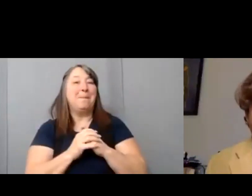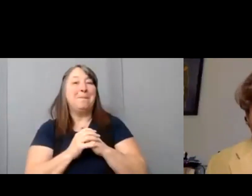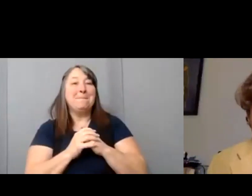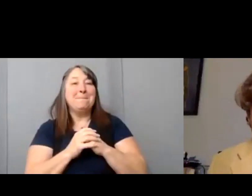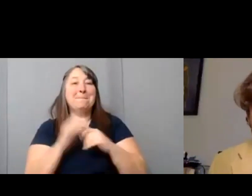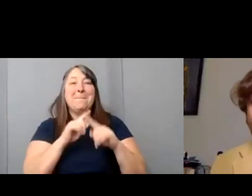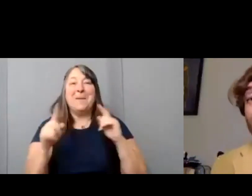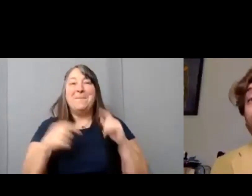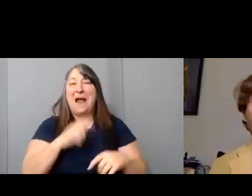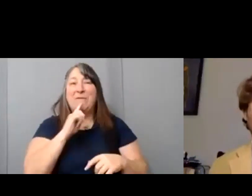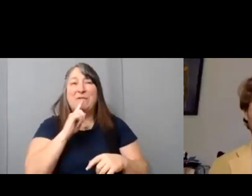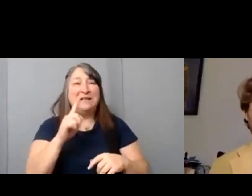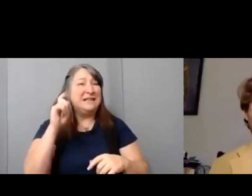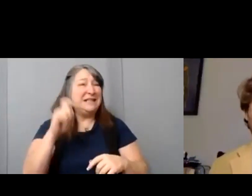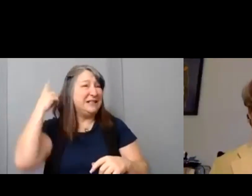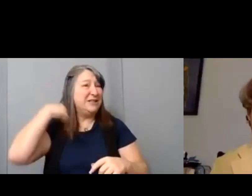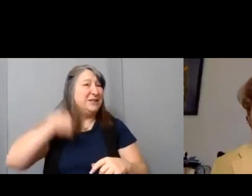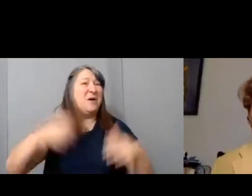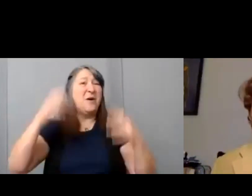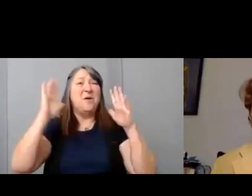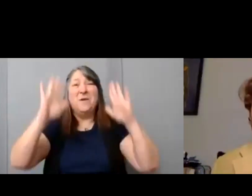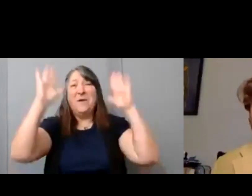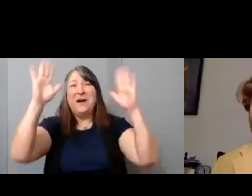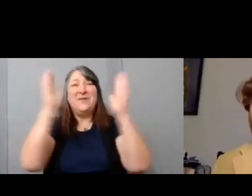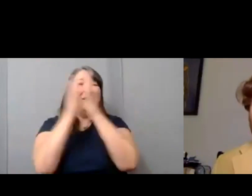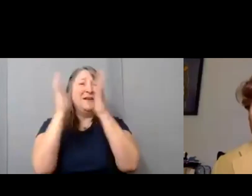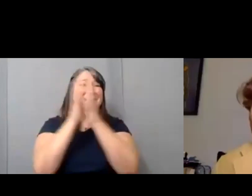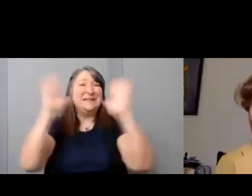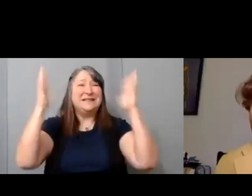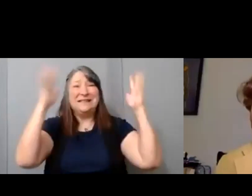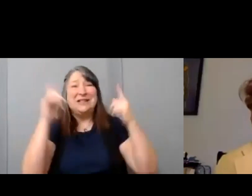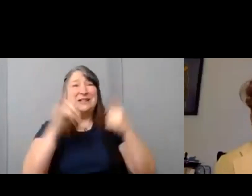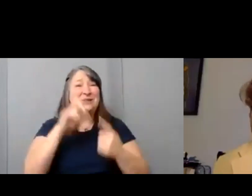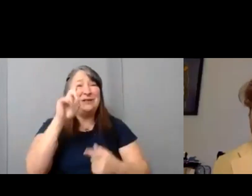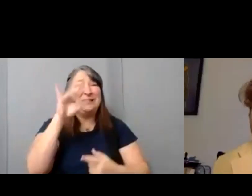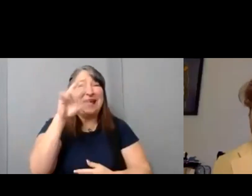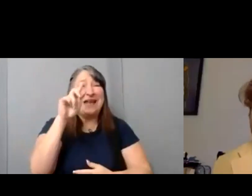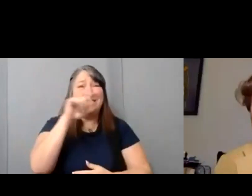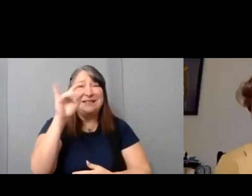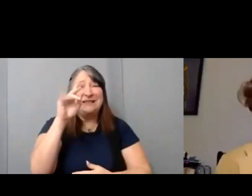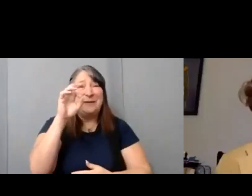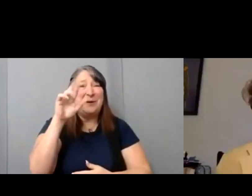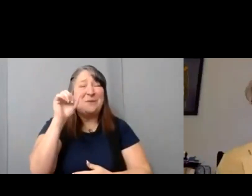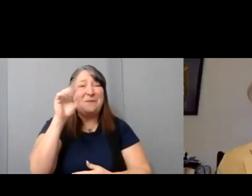a humongous shout out to David Zimmerman and John Paizis from Performing Arts Studio West